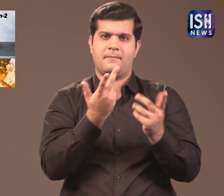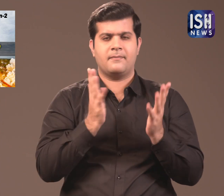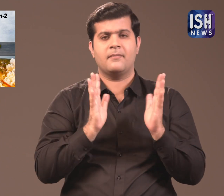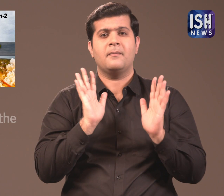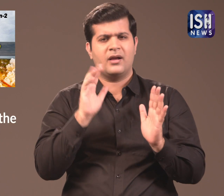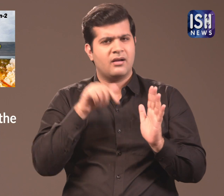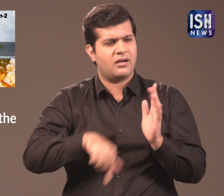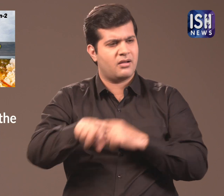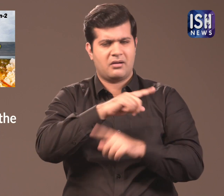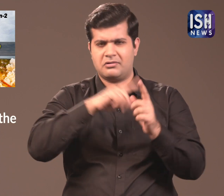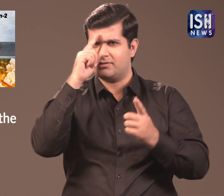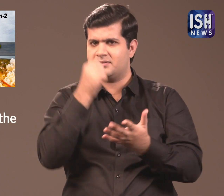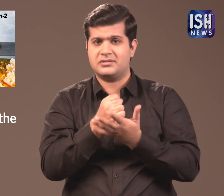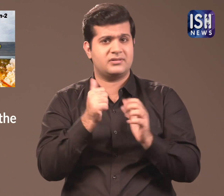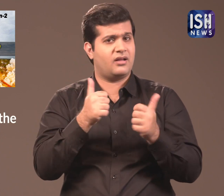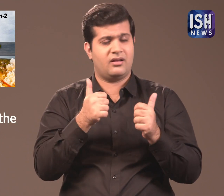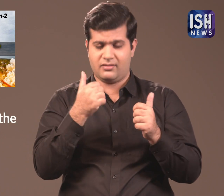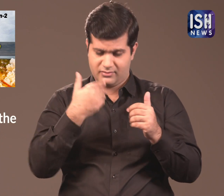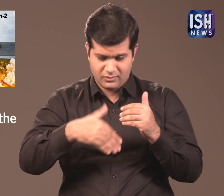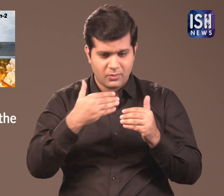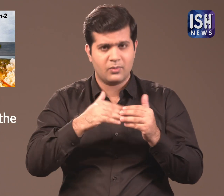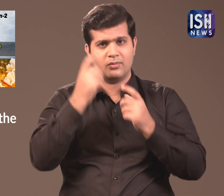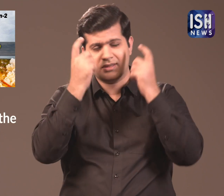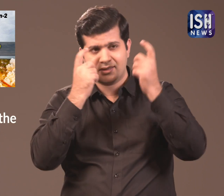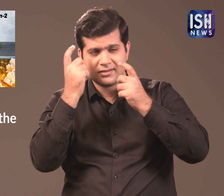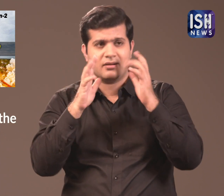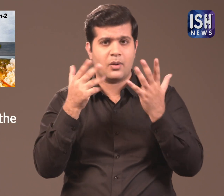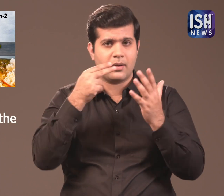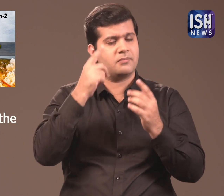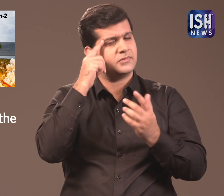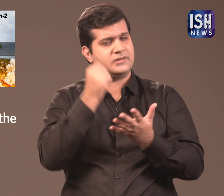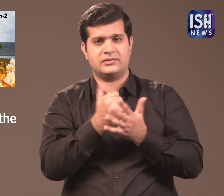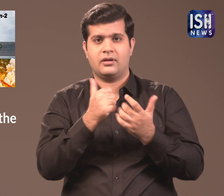However they have not decided on a name yet and are still looking for names.